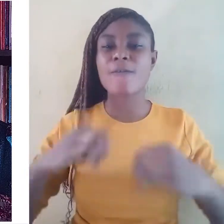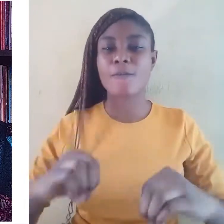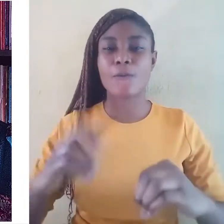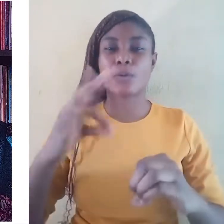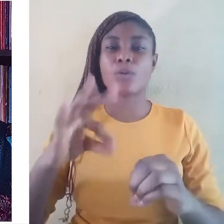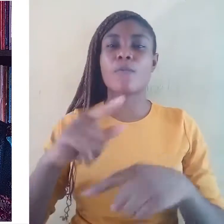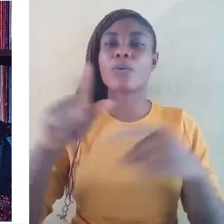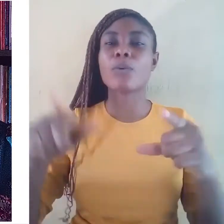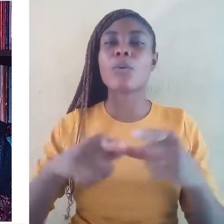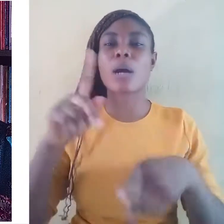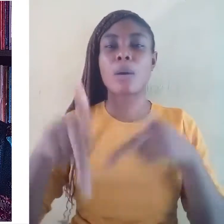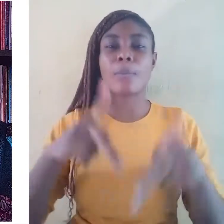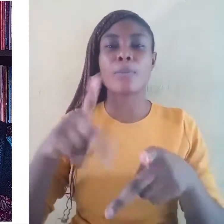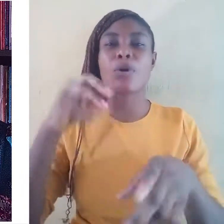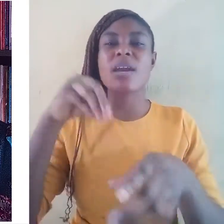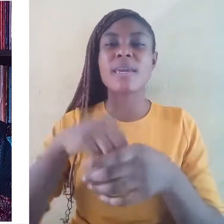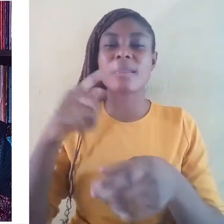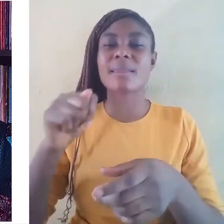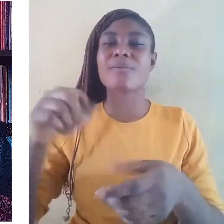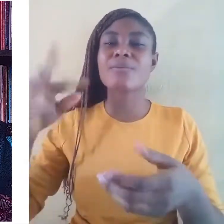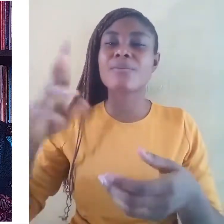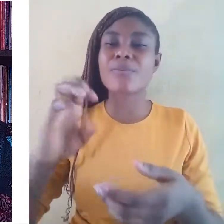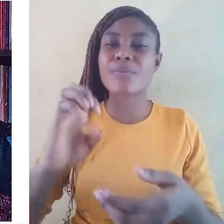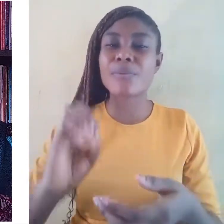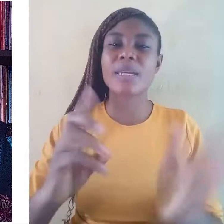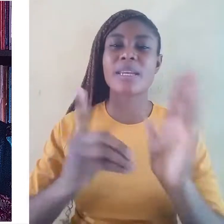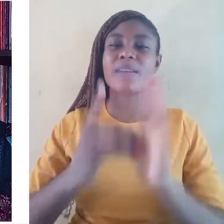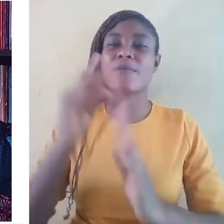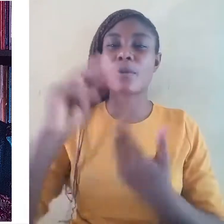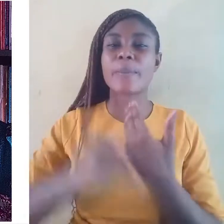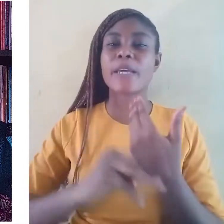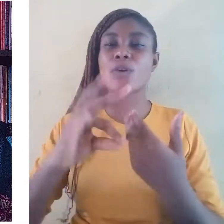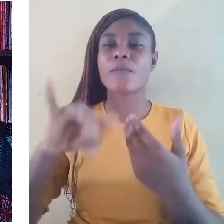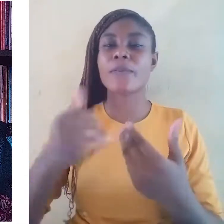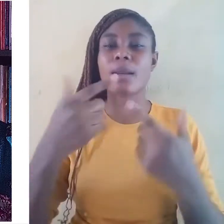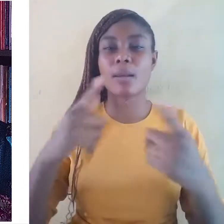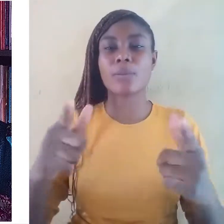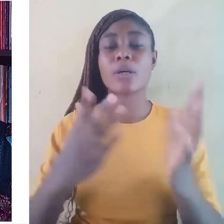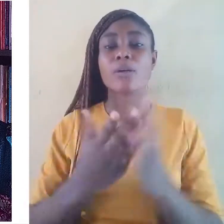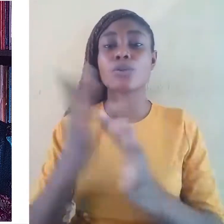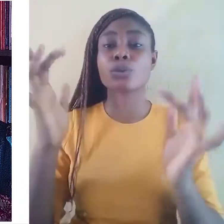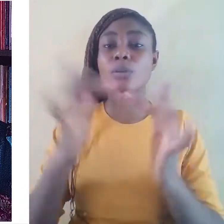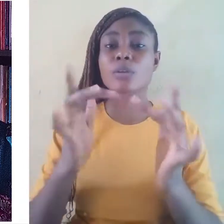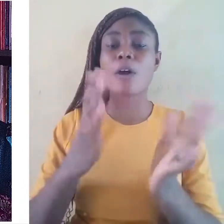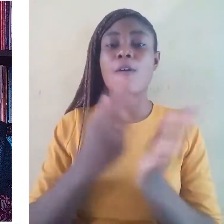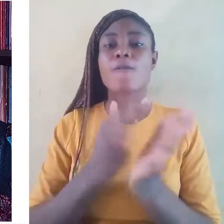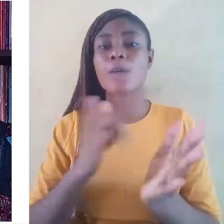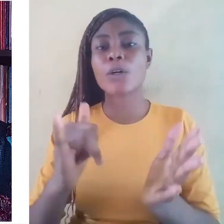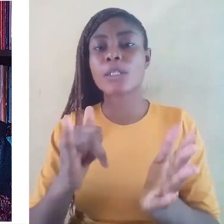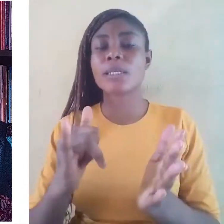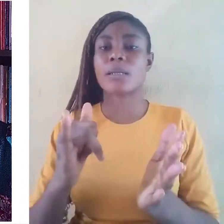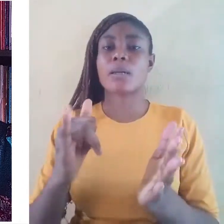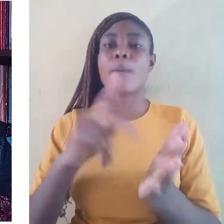revitalization of their languages through consultation and funding allocations that reflect their objectives.